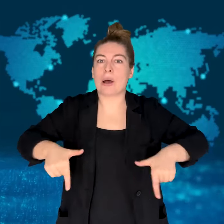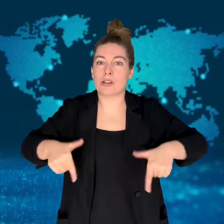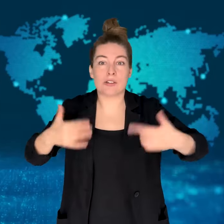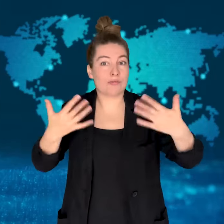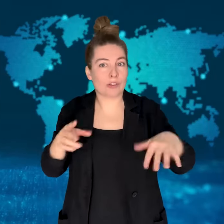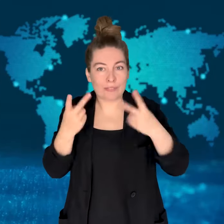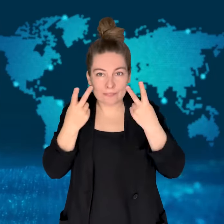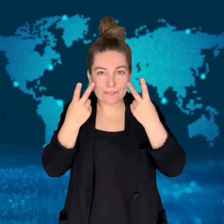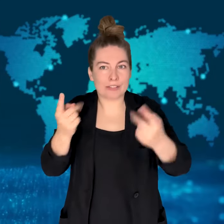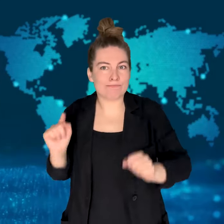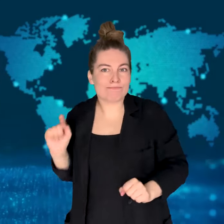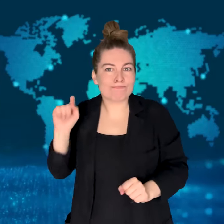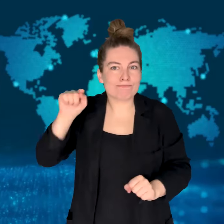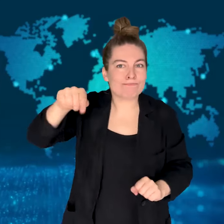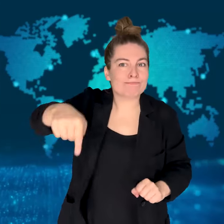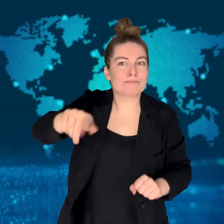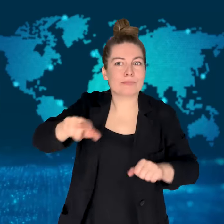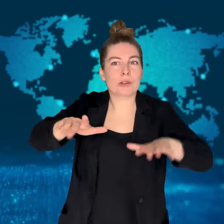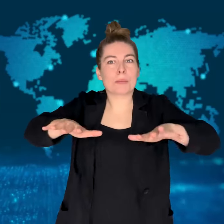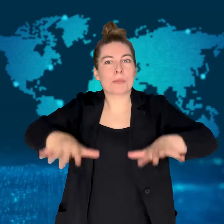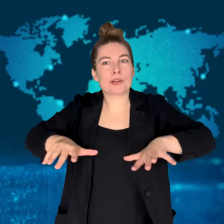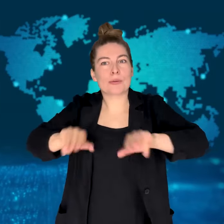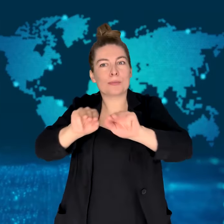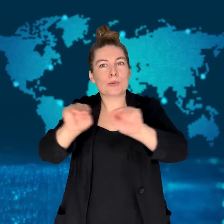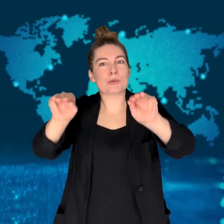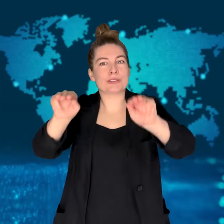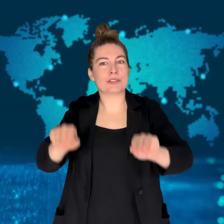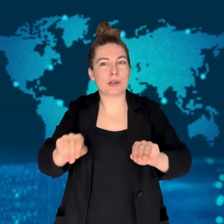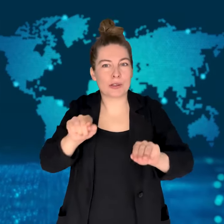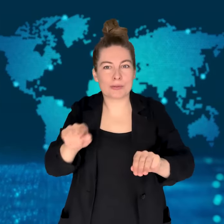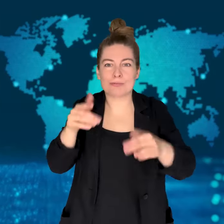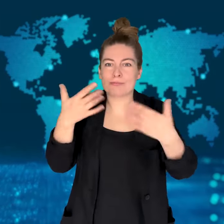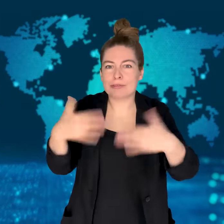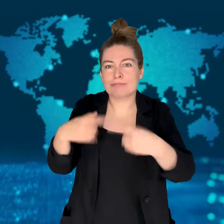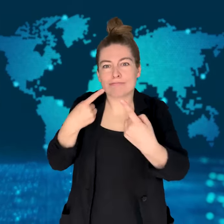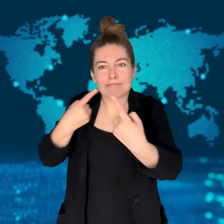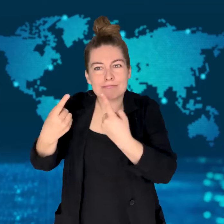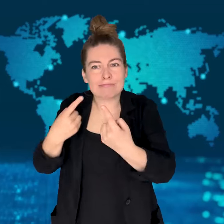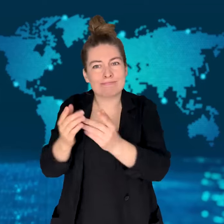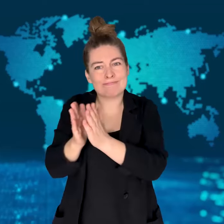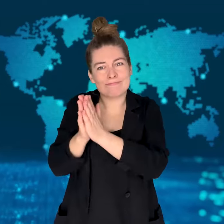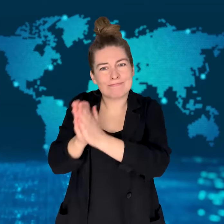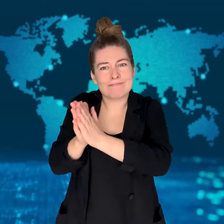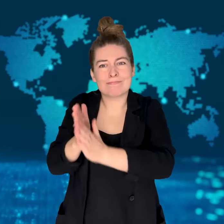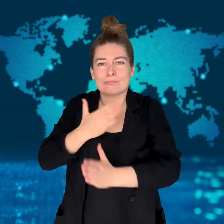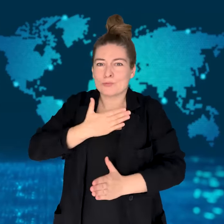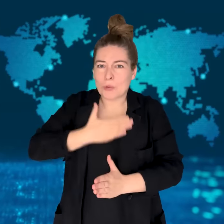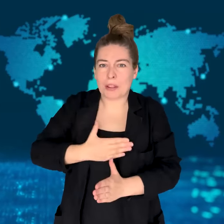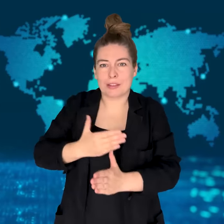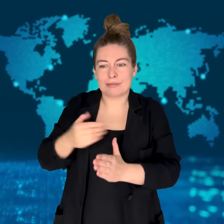the museum to request their return.